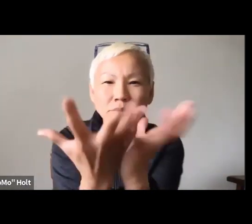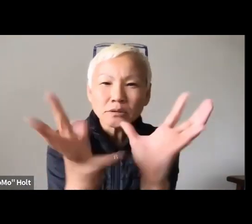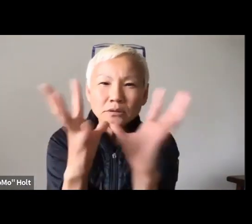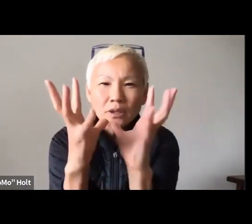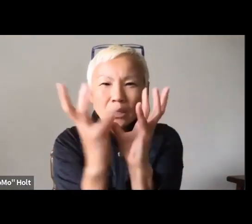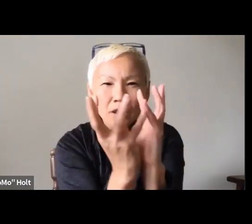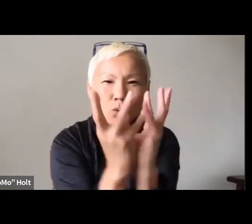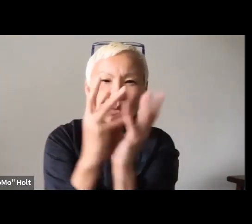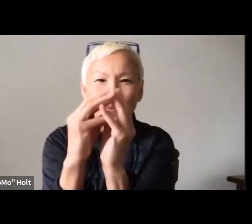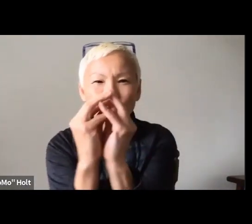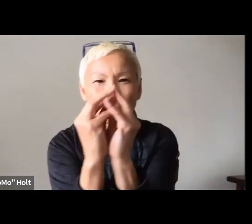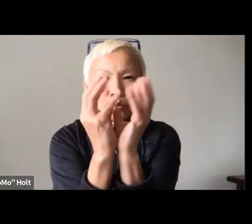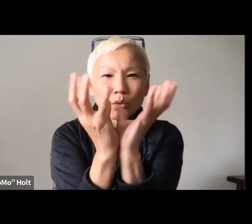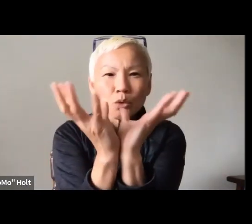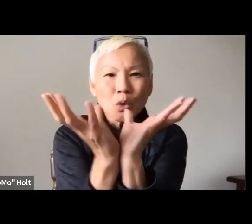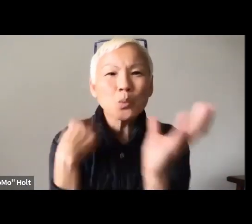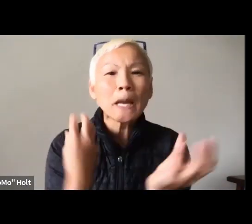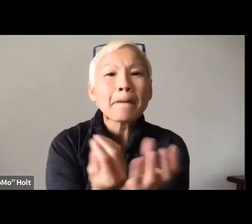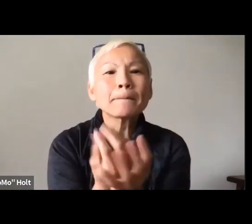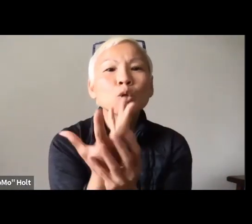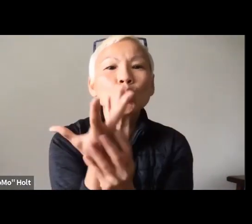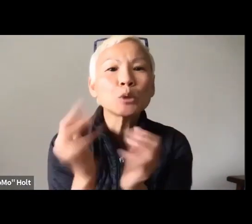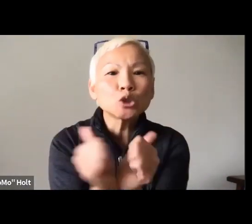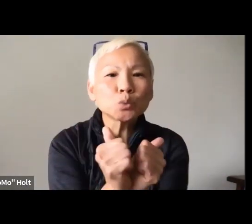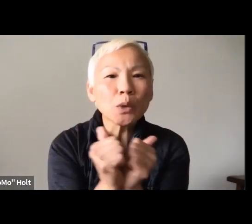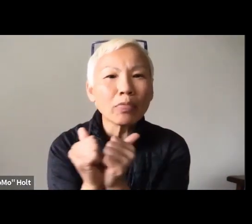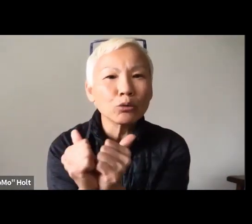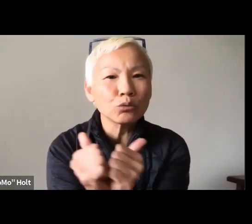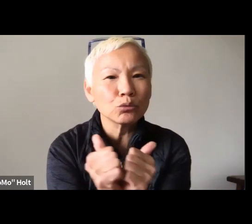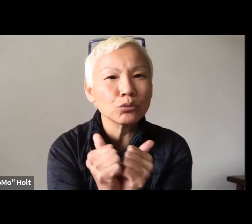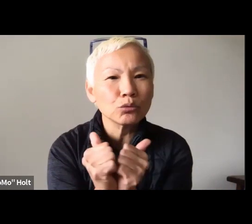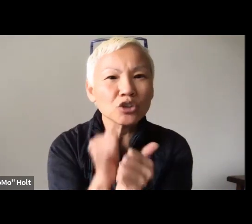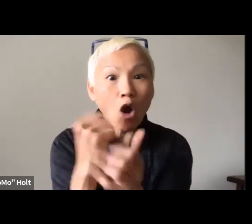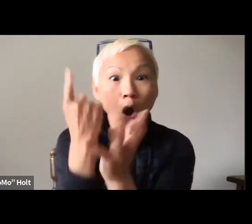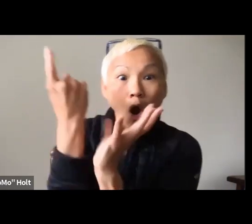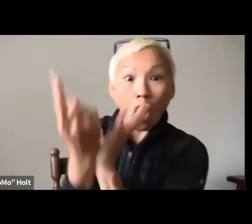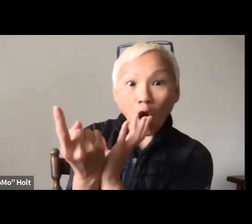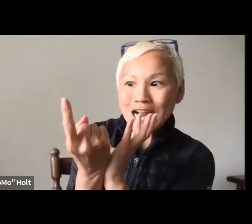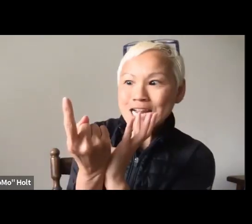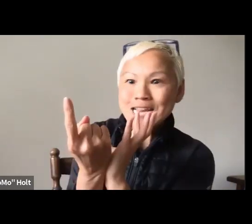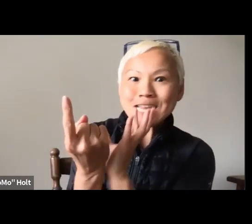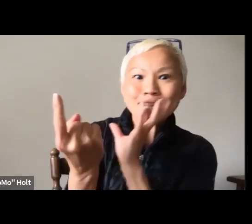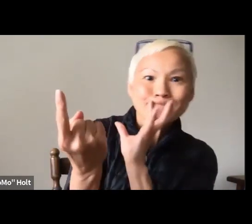like a flower, like petals in a flower, you know? And we can bloom together